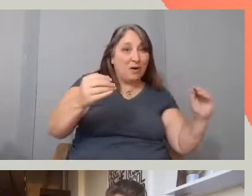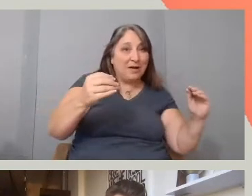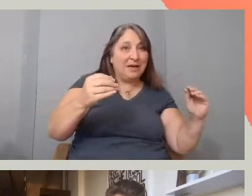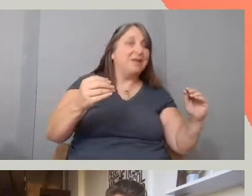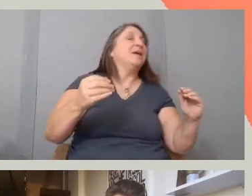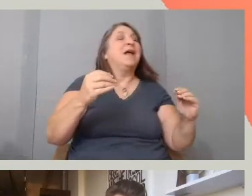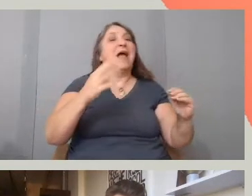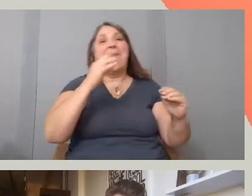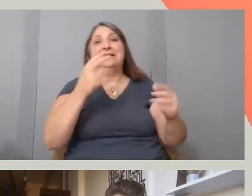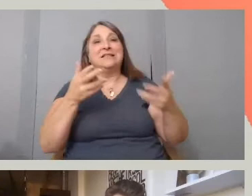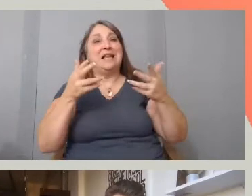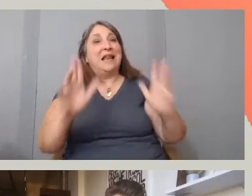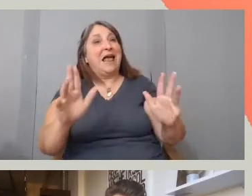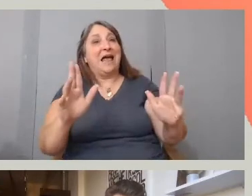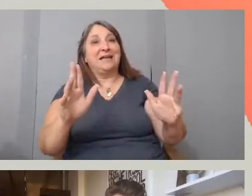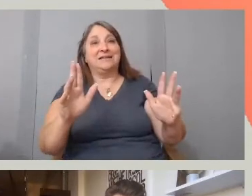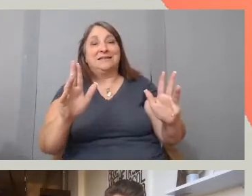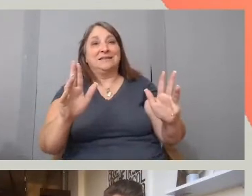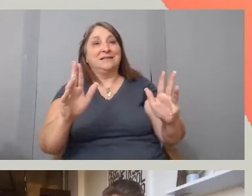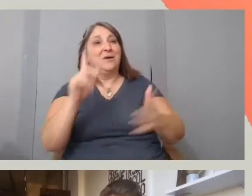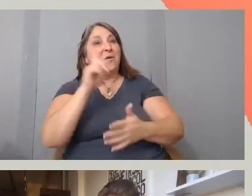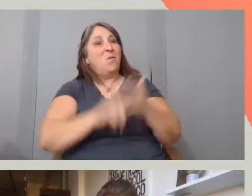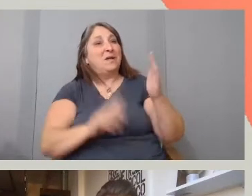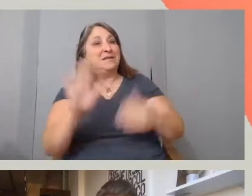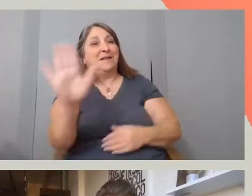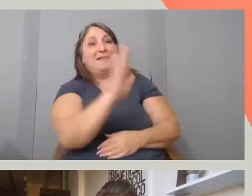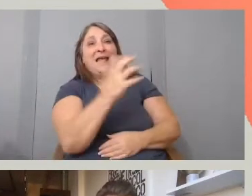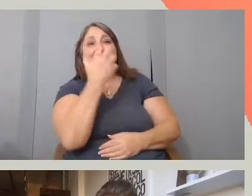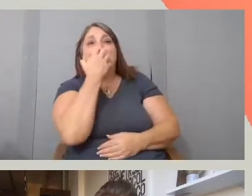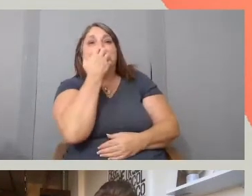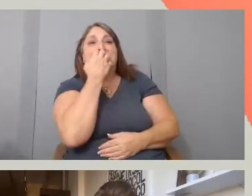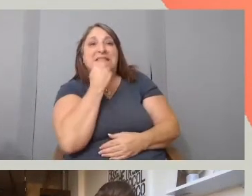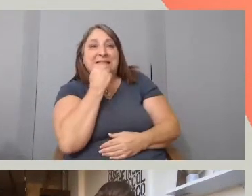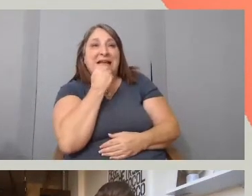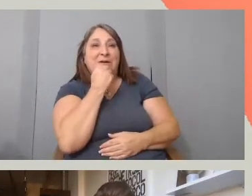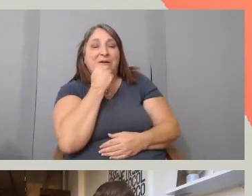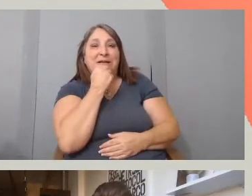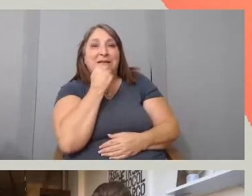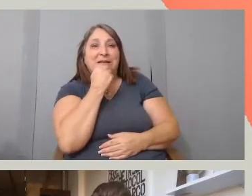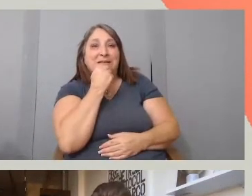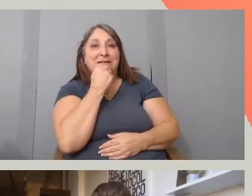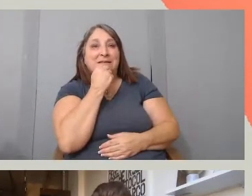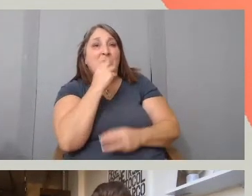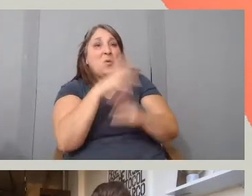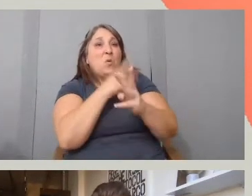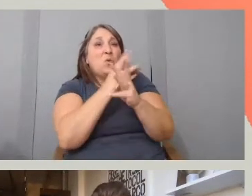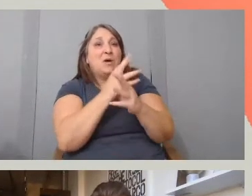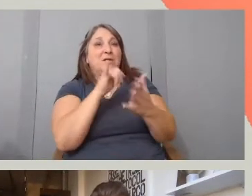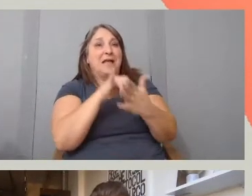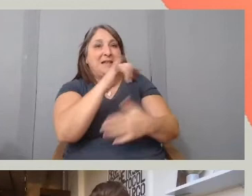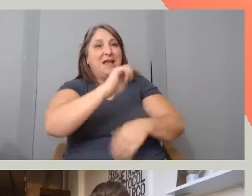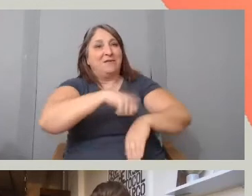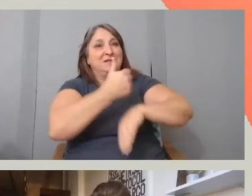that is just their, sacred world that they've created where Latasha remains